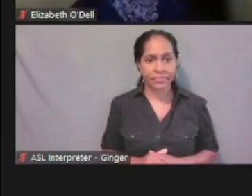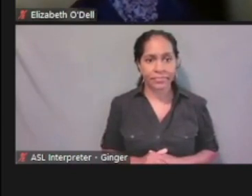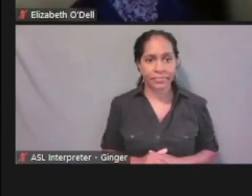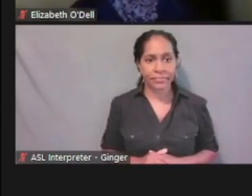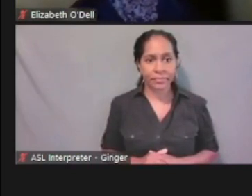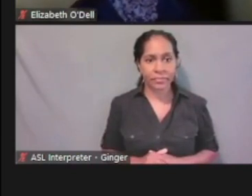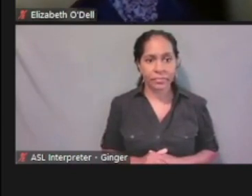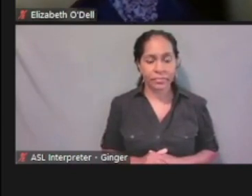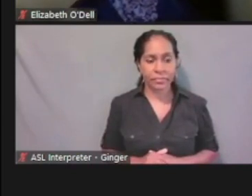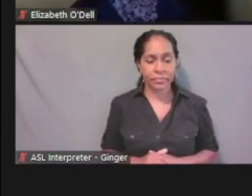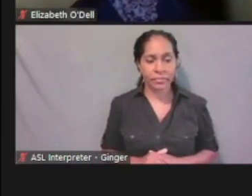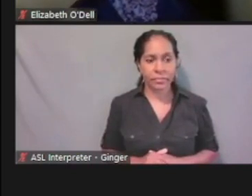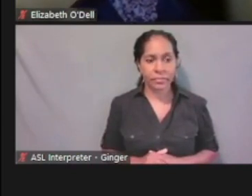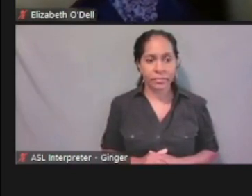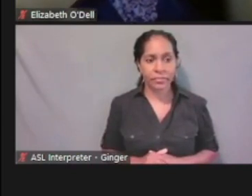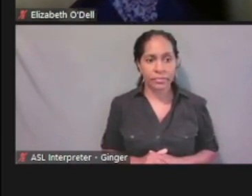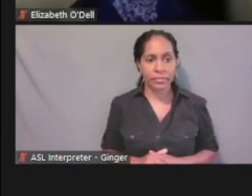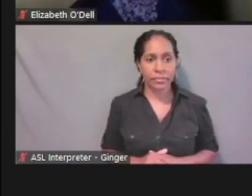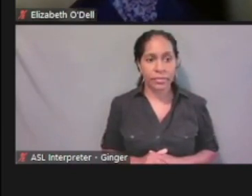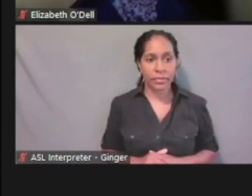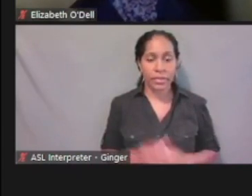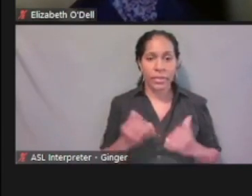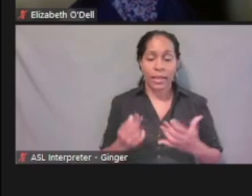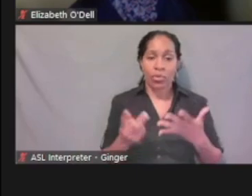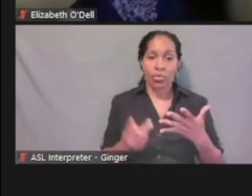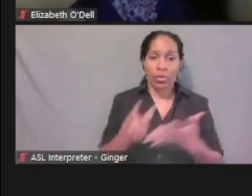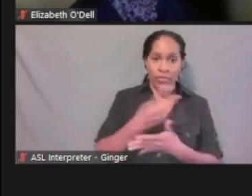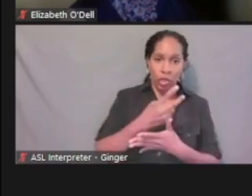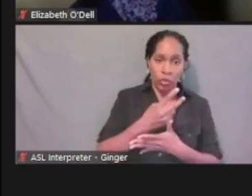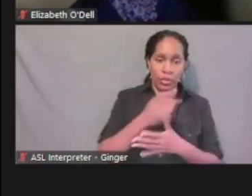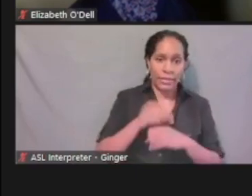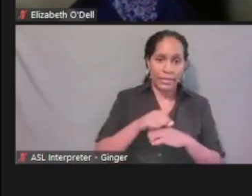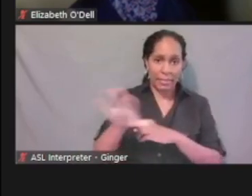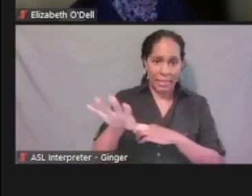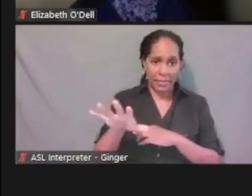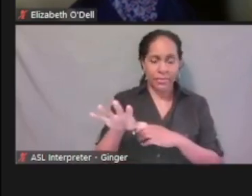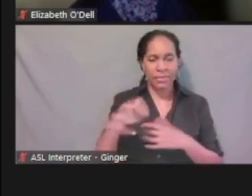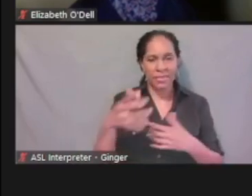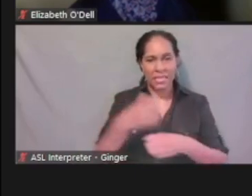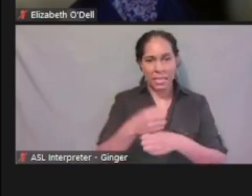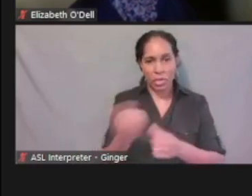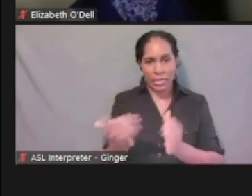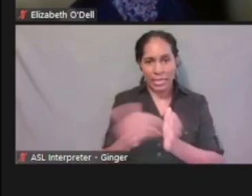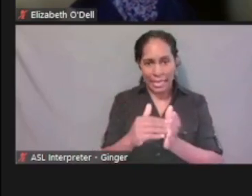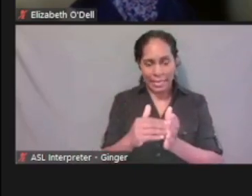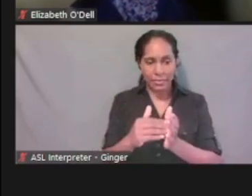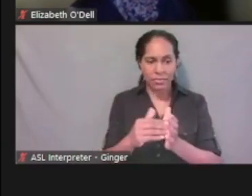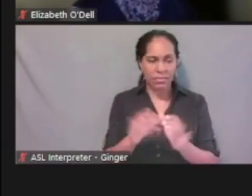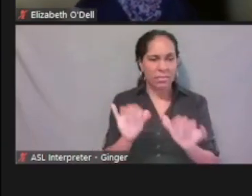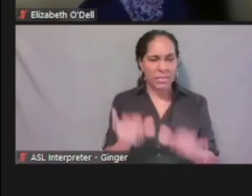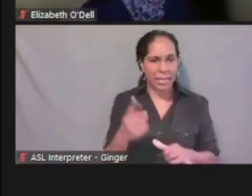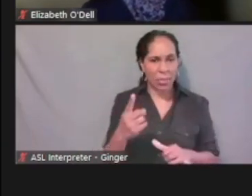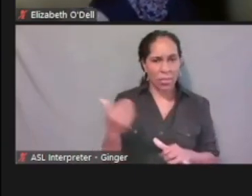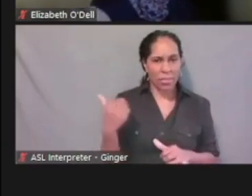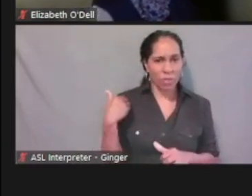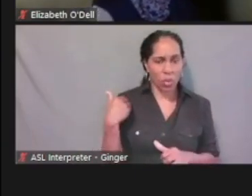So now we're on the last review and submit. The summary again, this has the same summary we saw before on the demographics